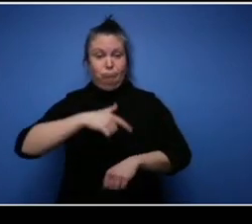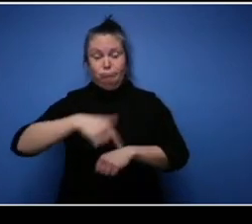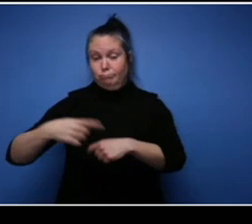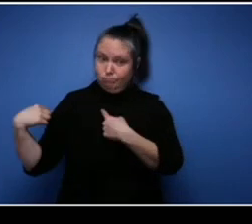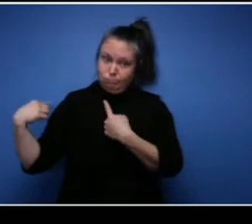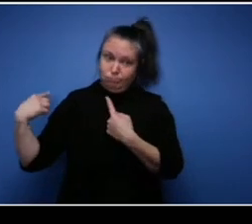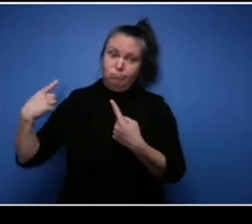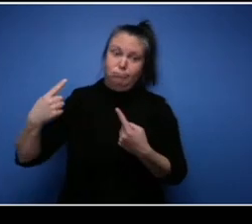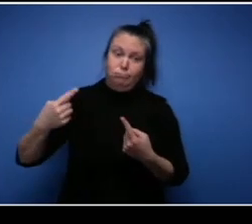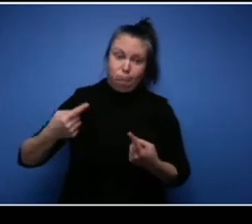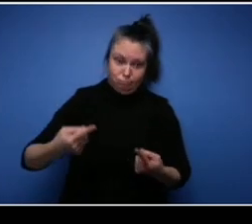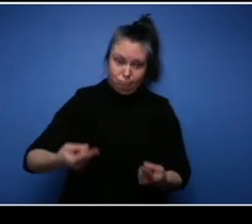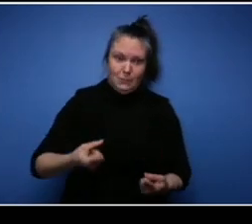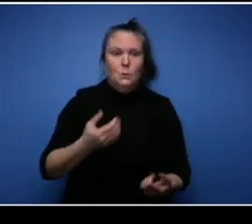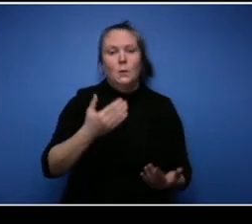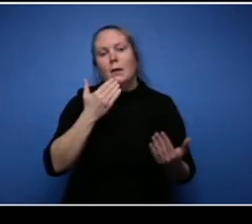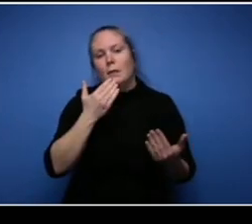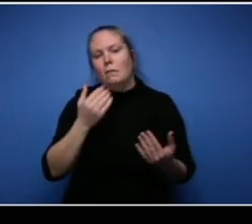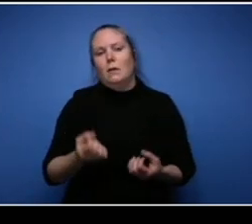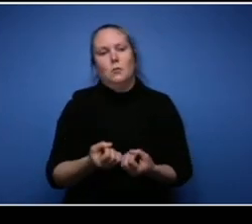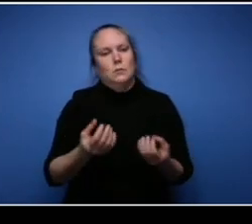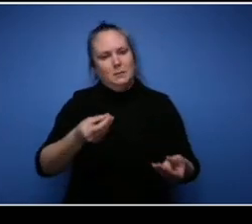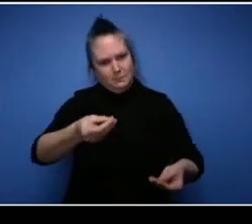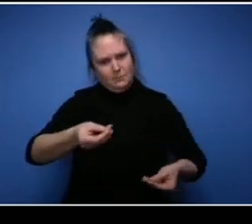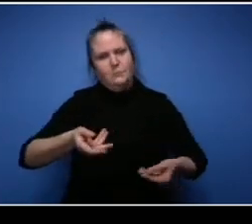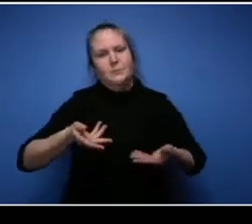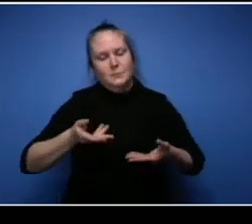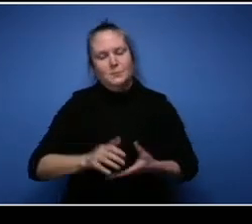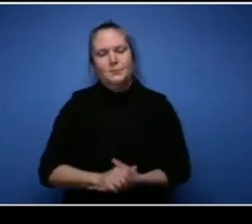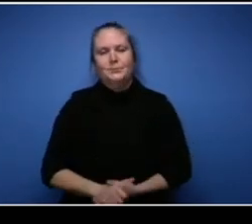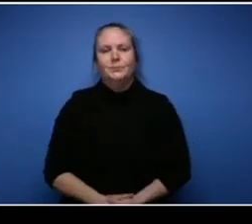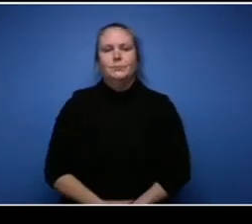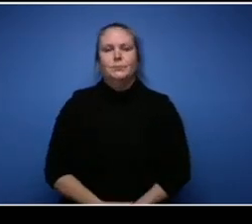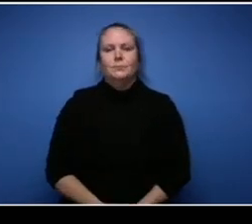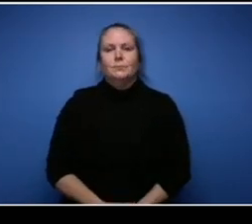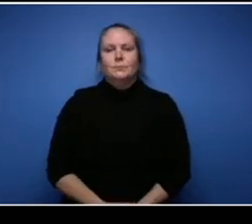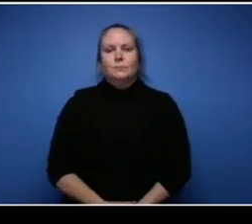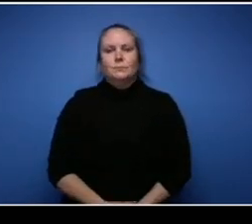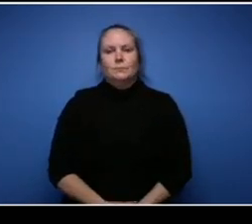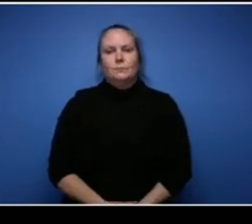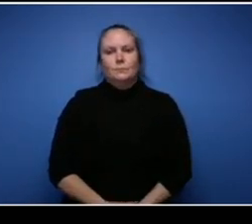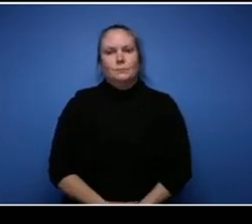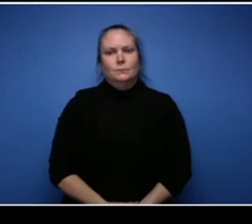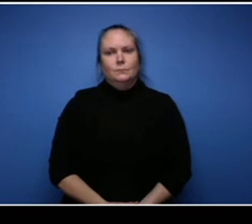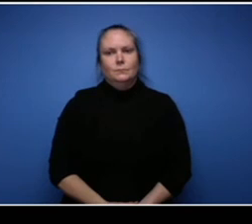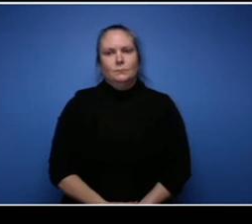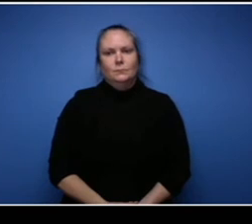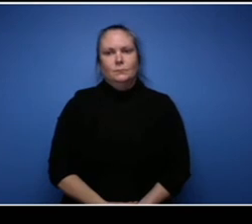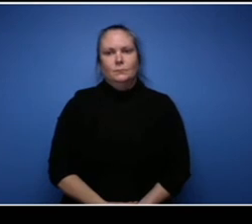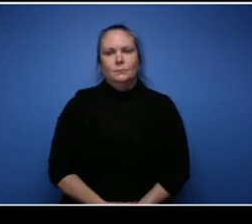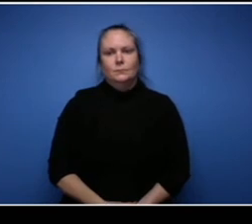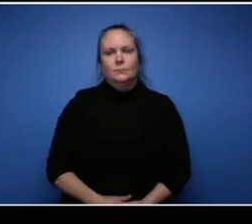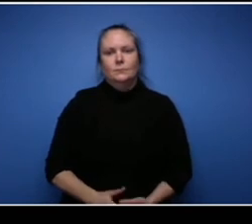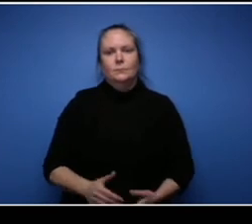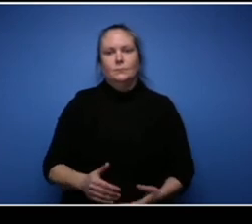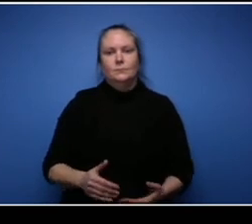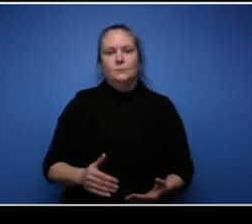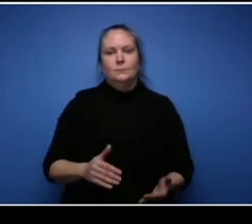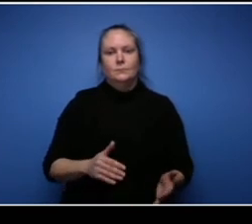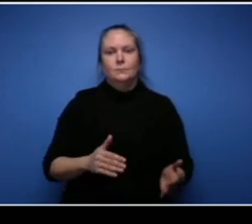that. My next question is uh for Sabrina. What advice would you give a fellow NSCC alumni